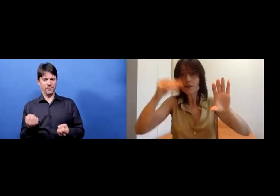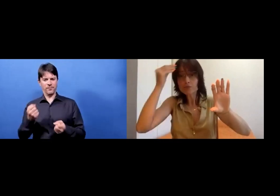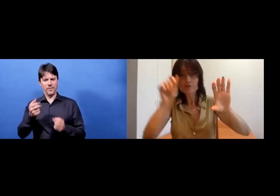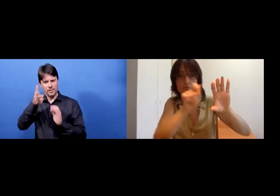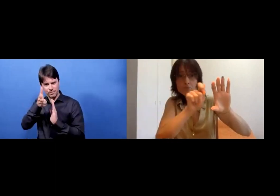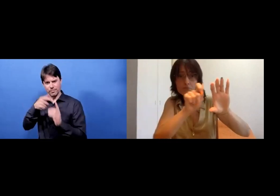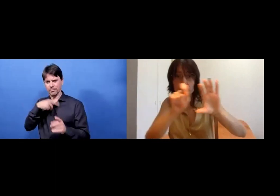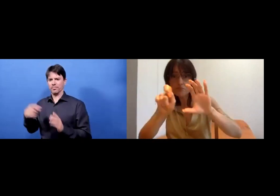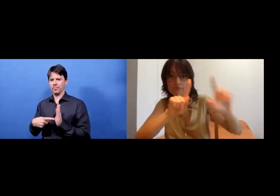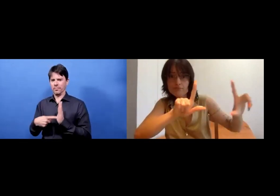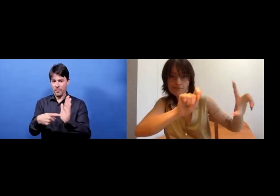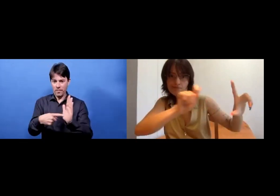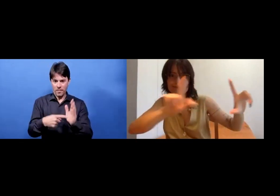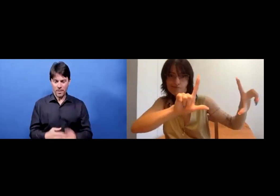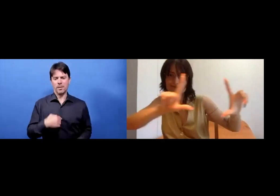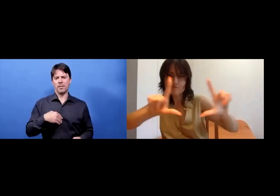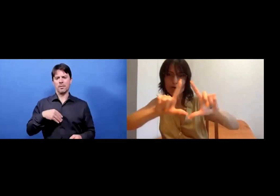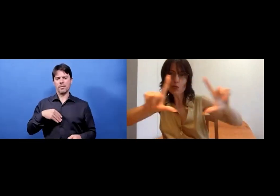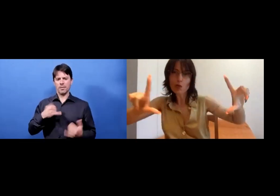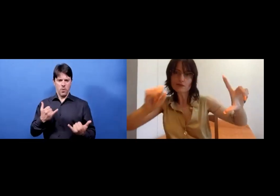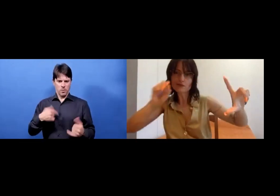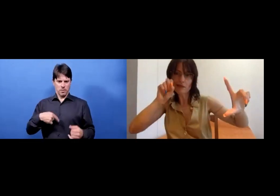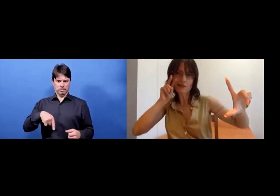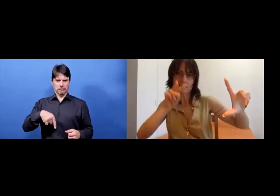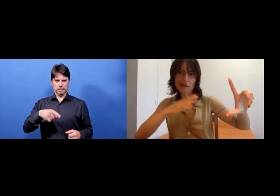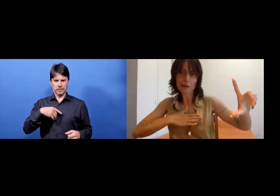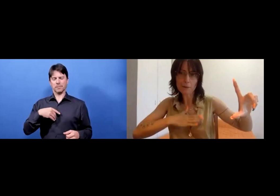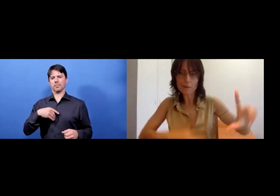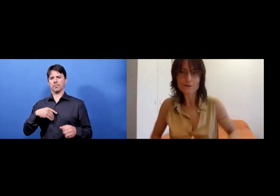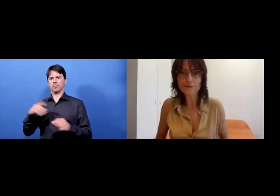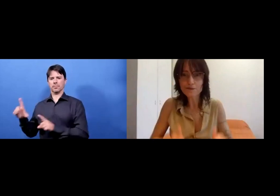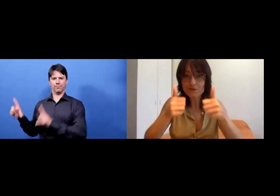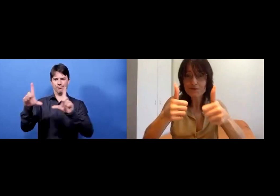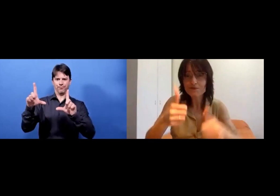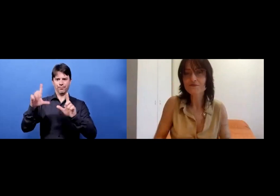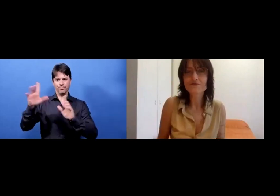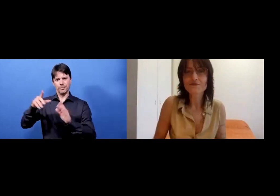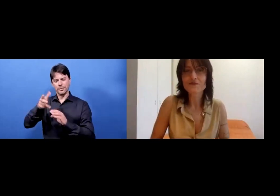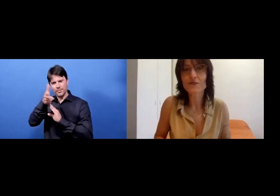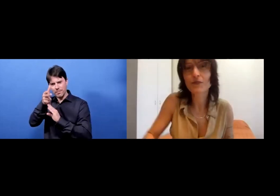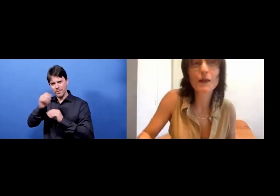Please remember when you see the video shared, you can make it smaller and larger using your mouse